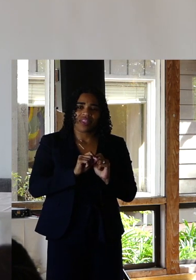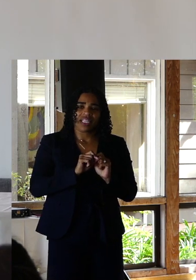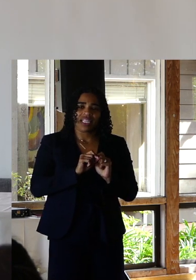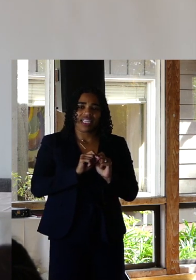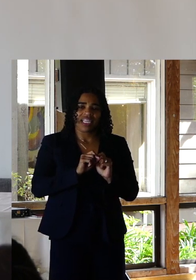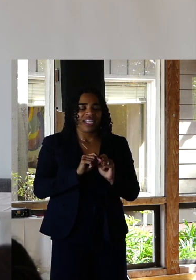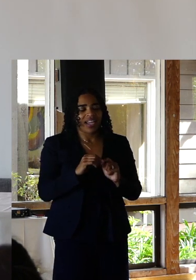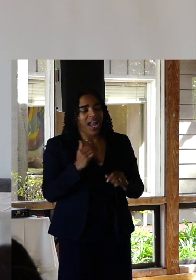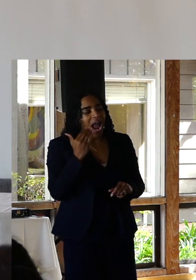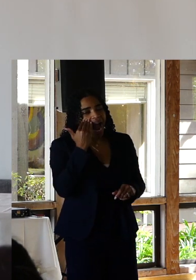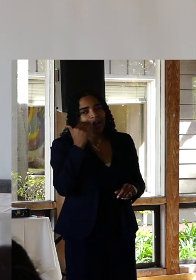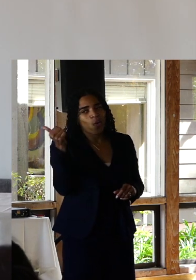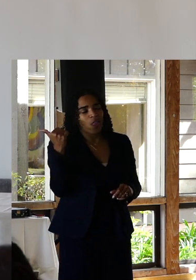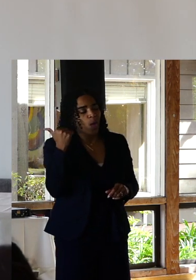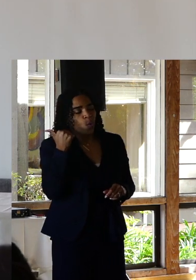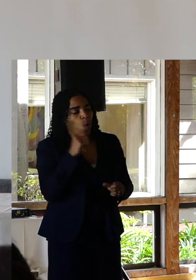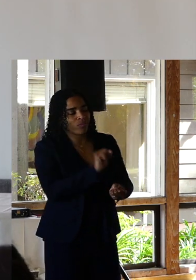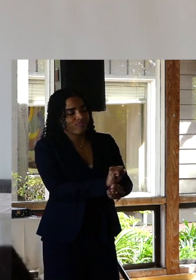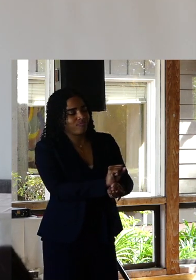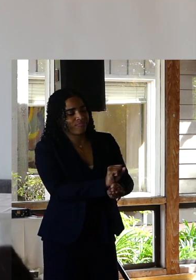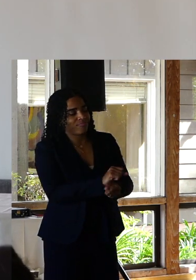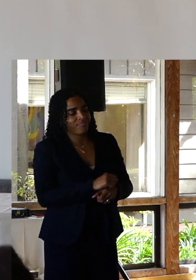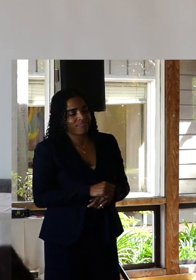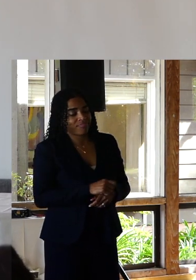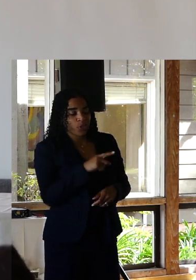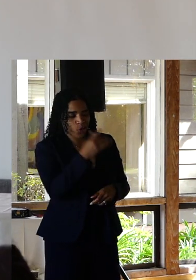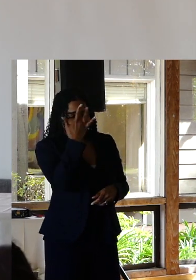You're too smart. Getting locked up in a place like that isn't gonna help